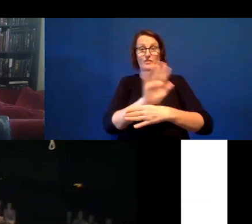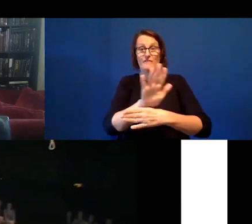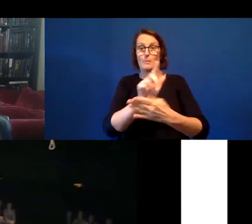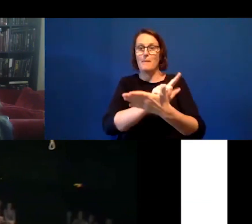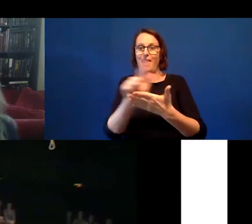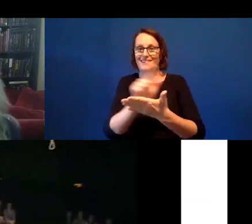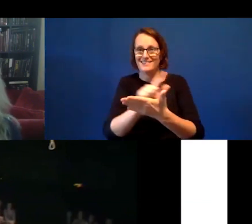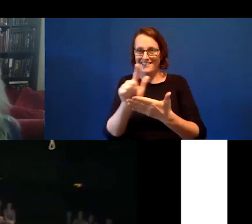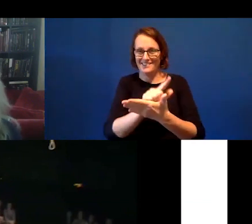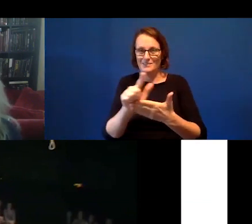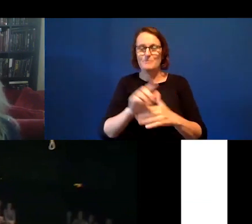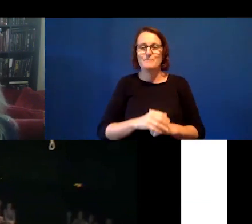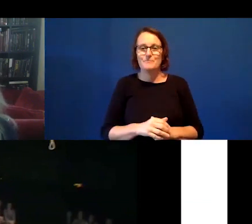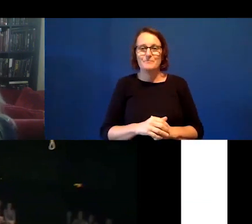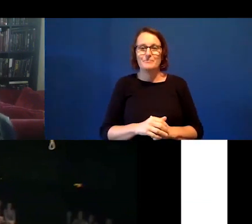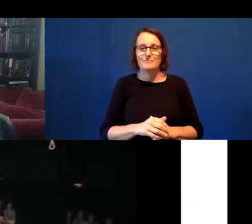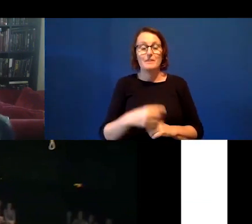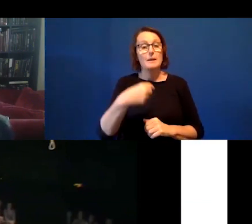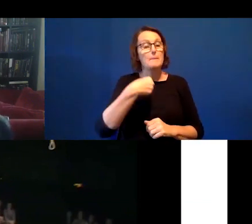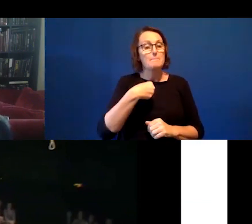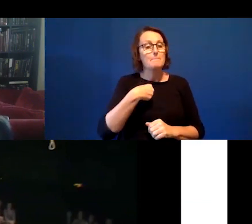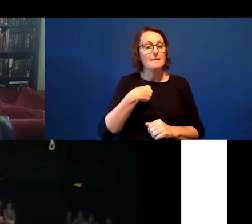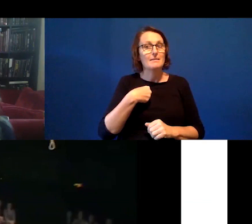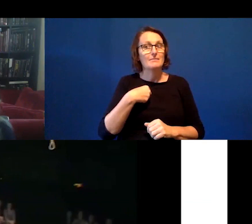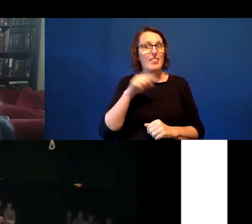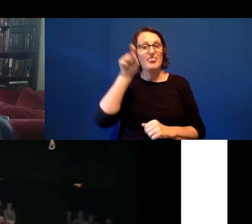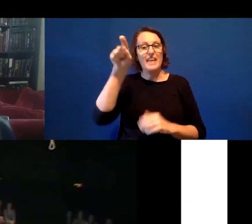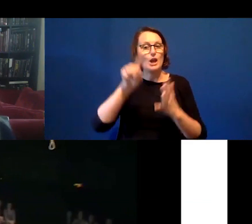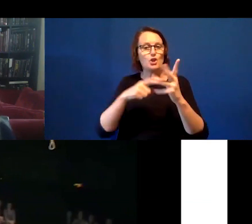I was not in the UK so I only got to watch the